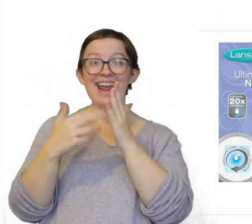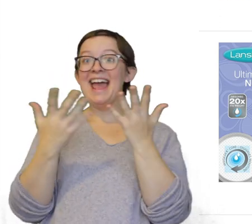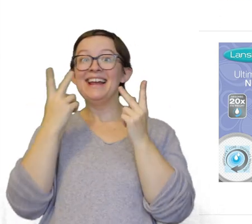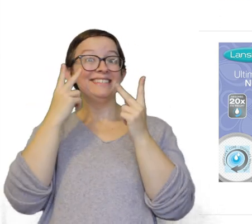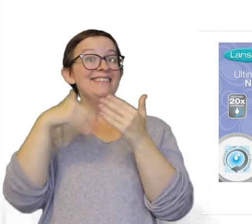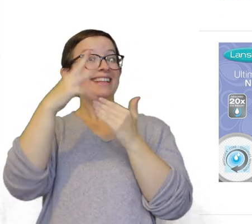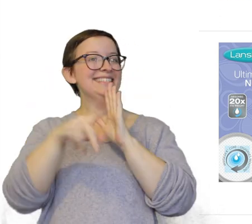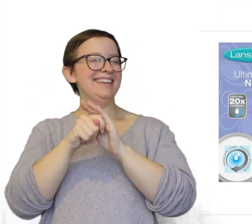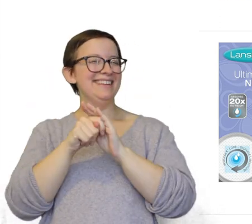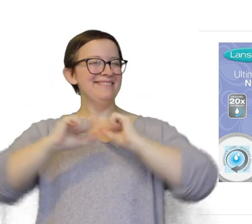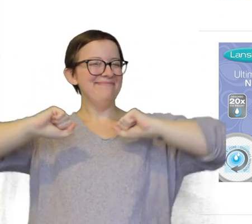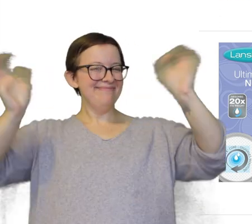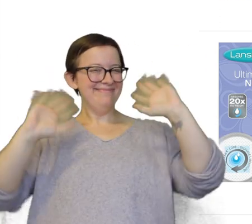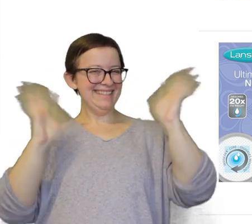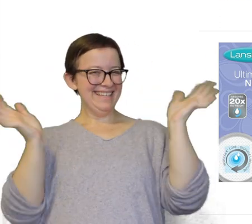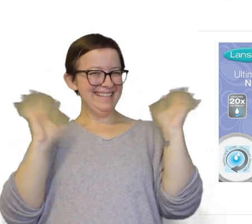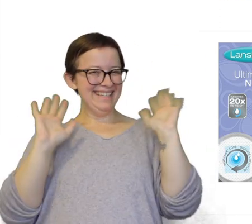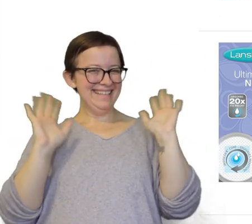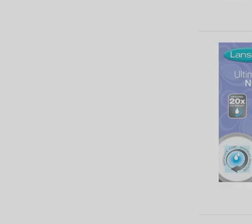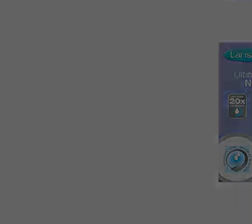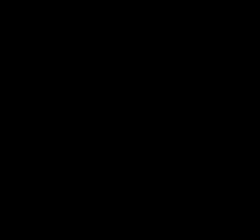and I will see you guys in the next video. Bye everybody!